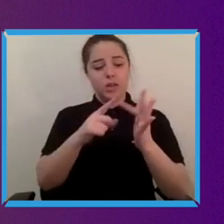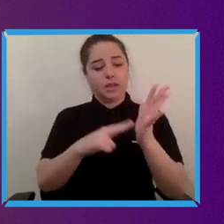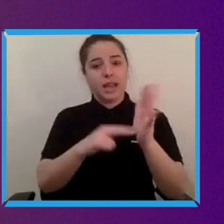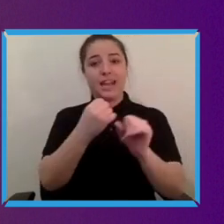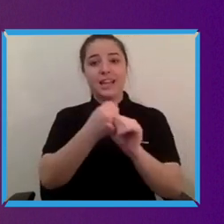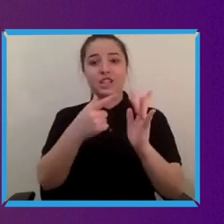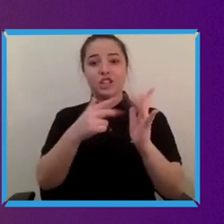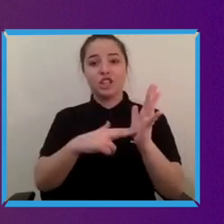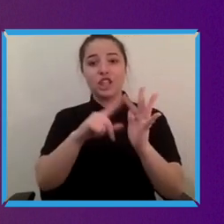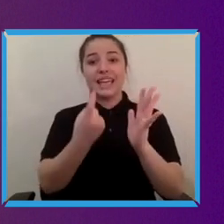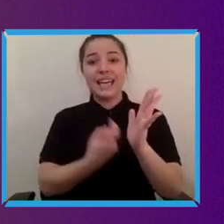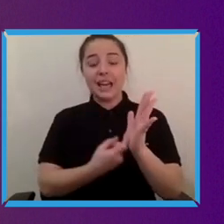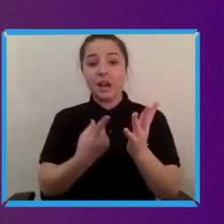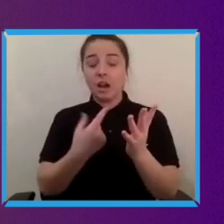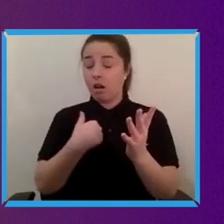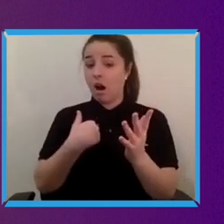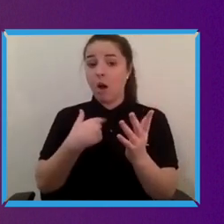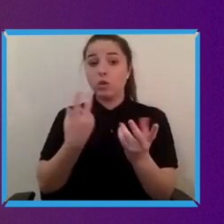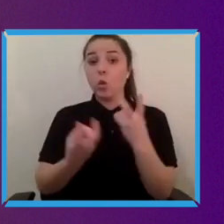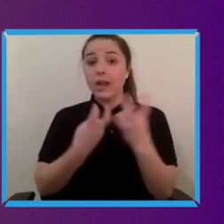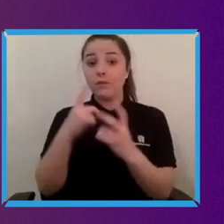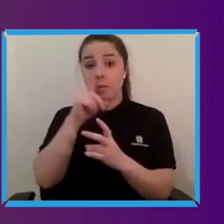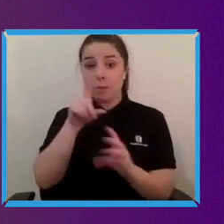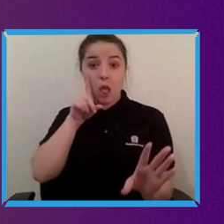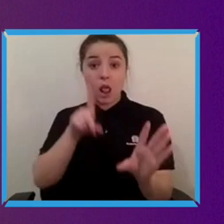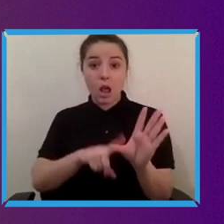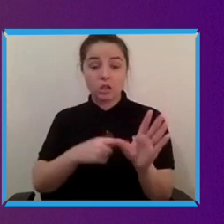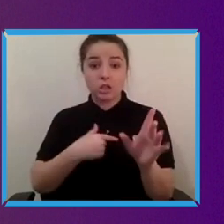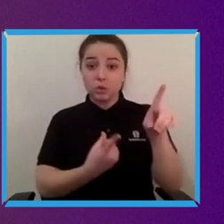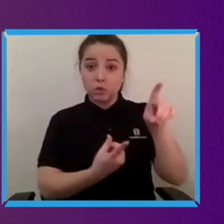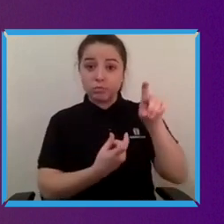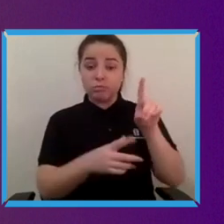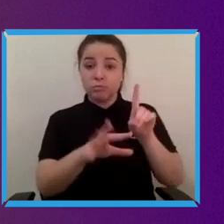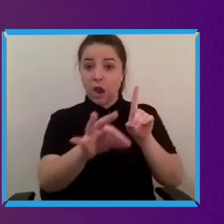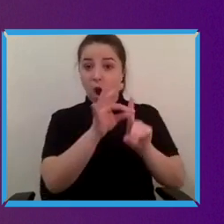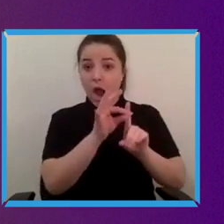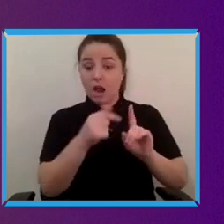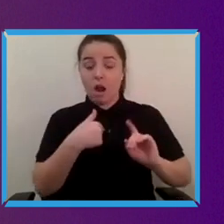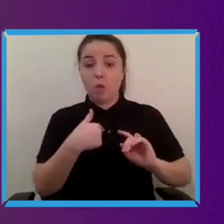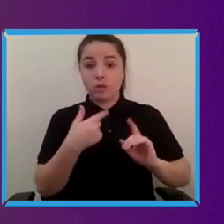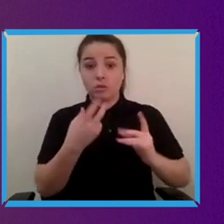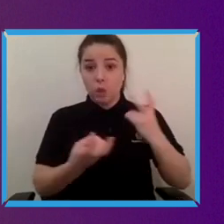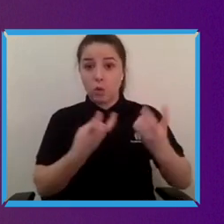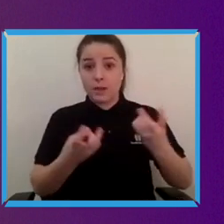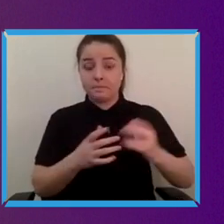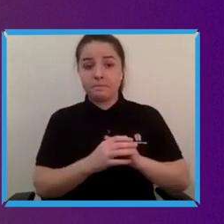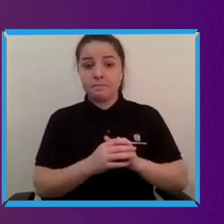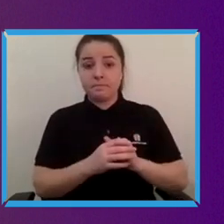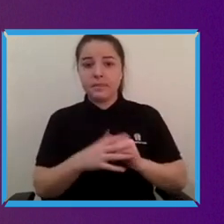were hiring last year and so like I do think that does need to be a pipeline or you know a better pipeline. I mean investment